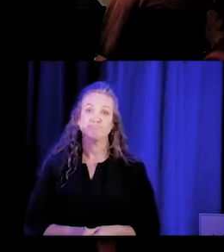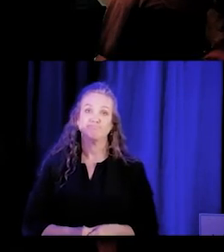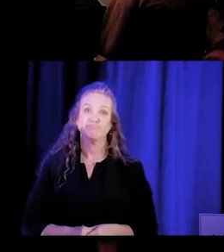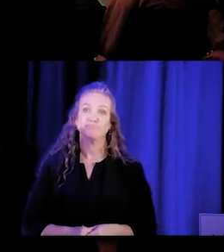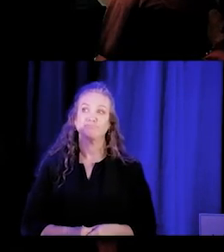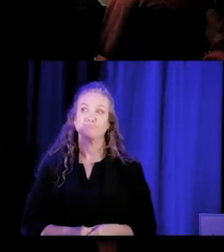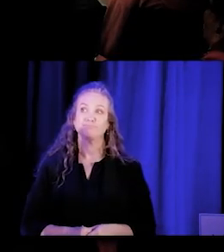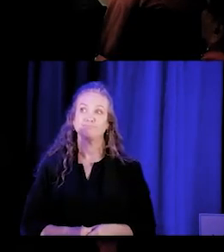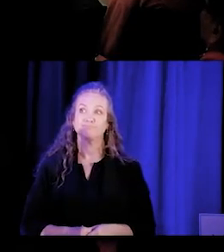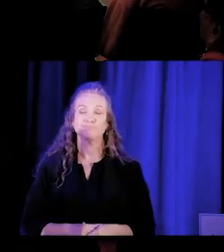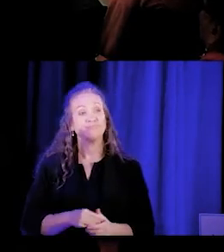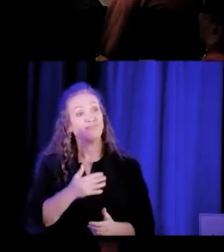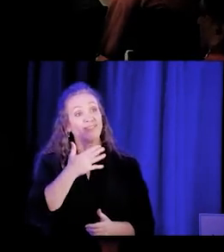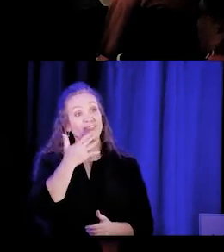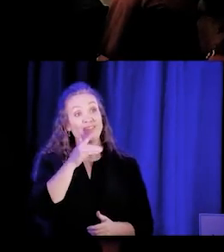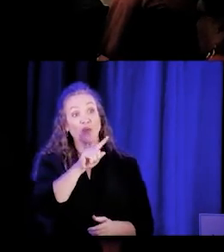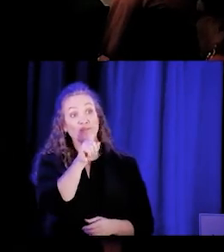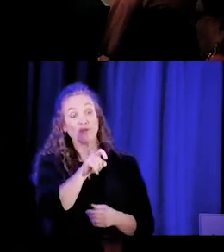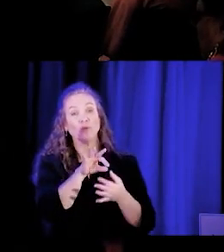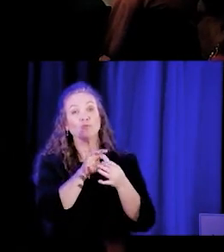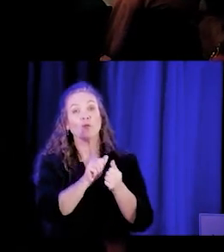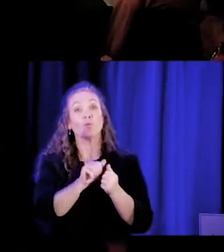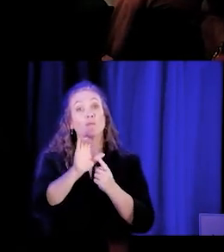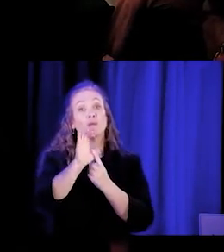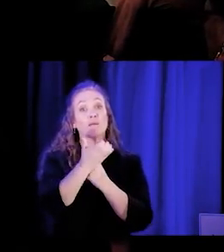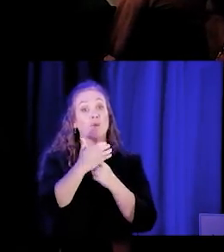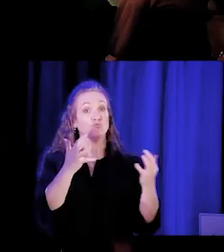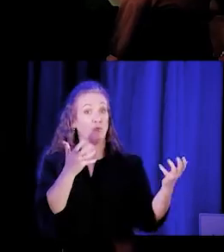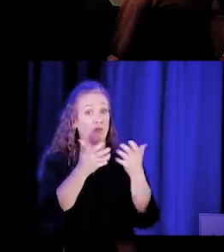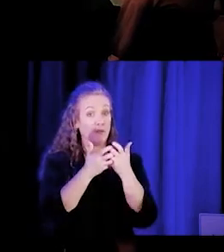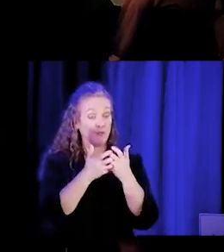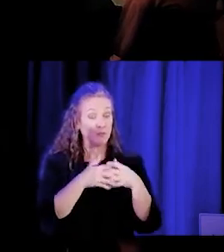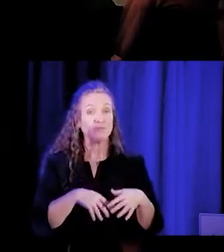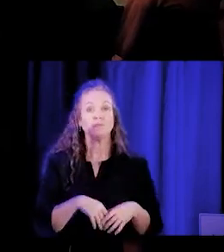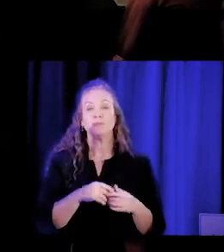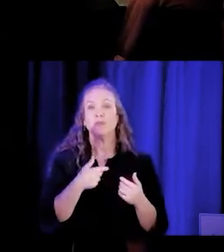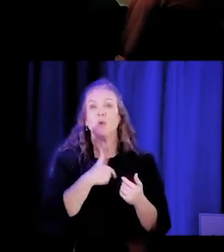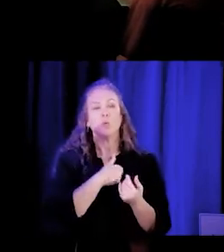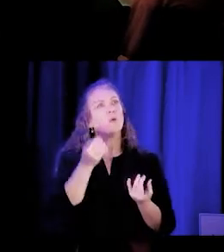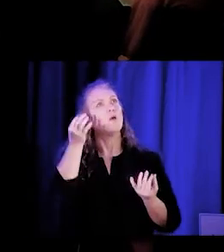I thank you for the question around the cultural congruence. And it's something that we are certainly thinking about,